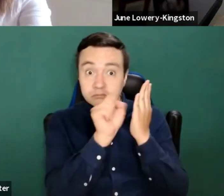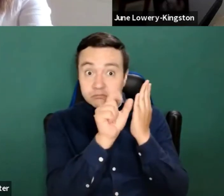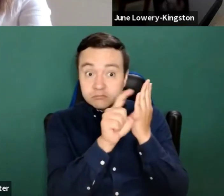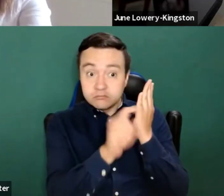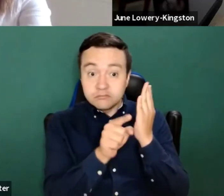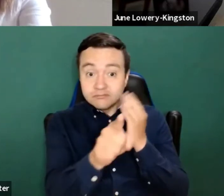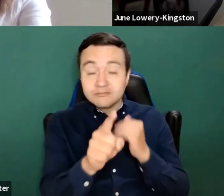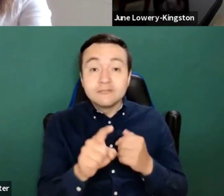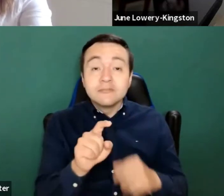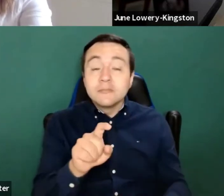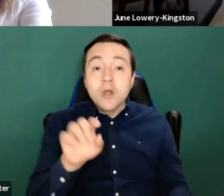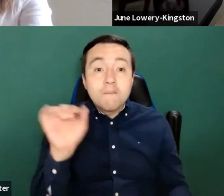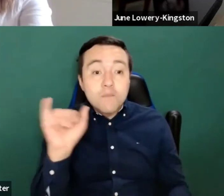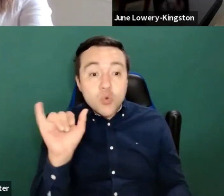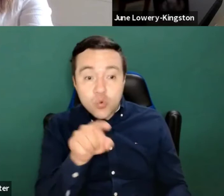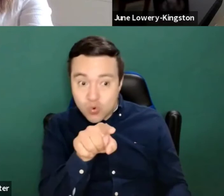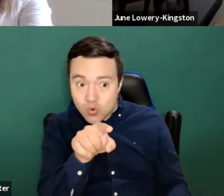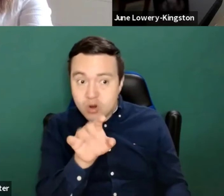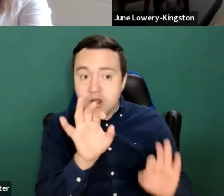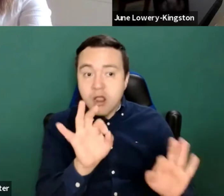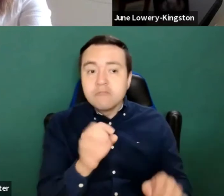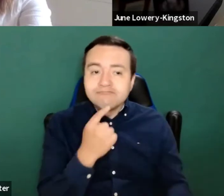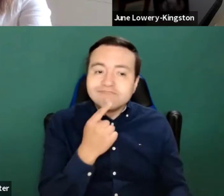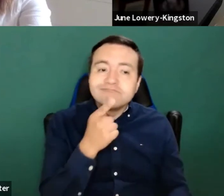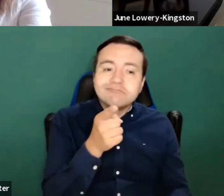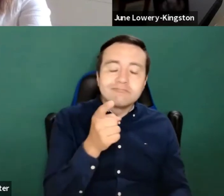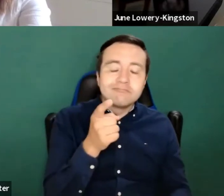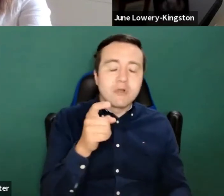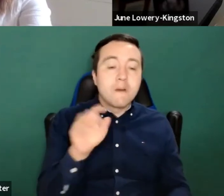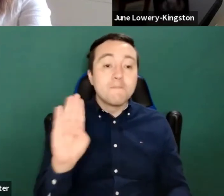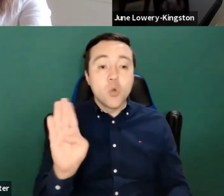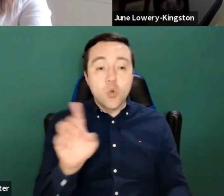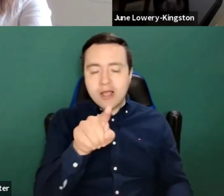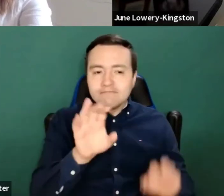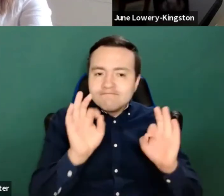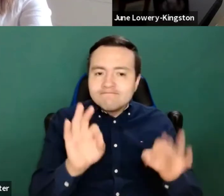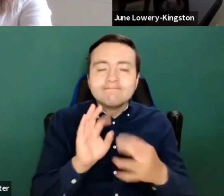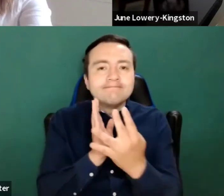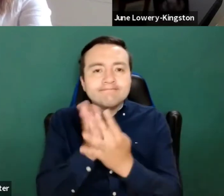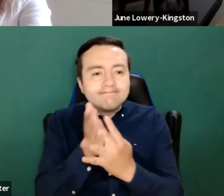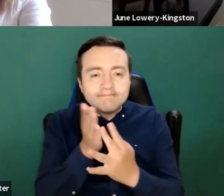Survey, we have a lot of people declaring themselves as with a recognized disability,